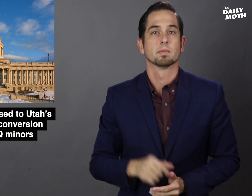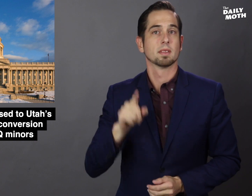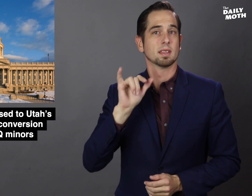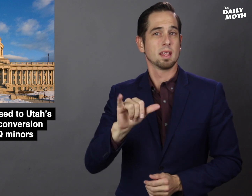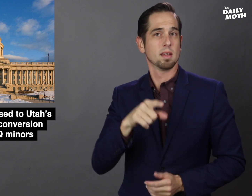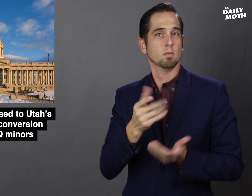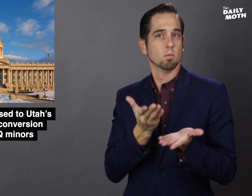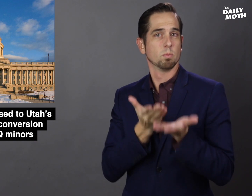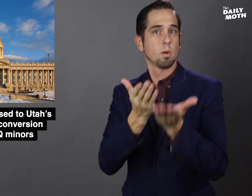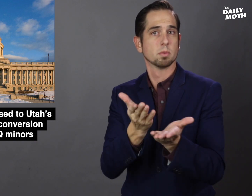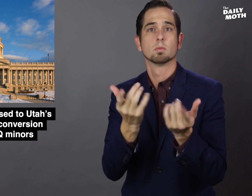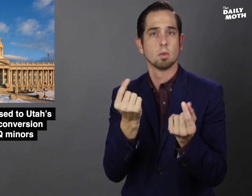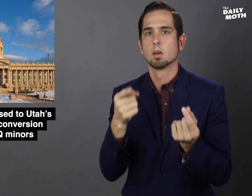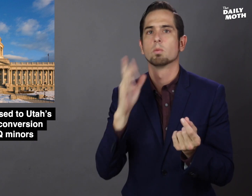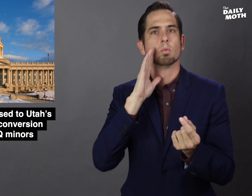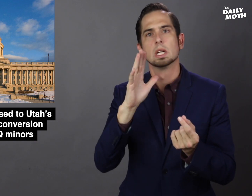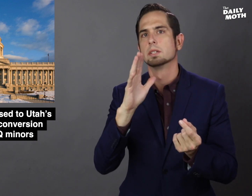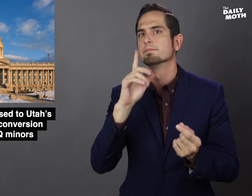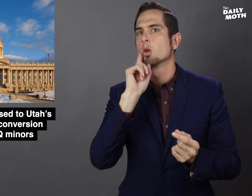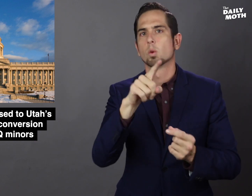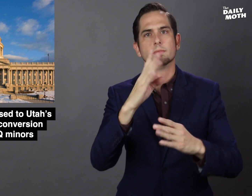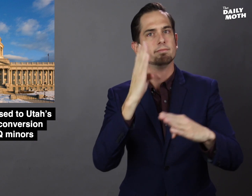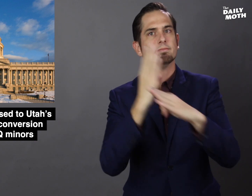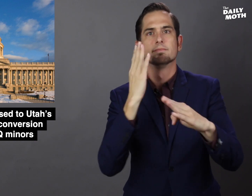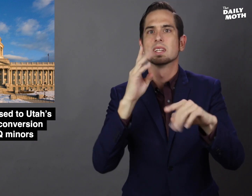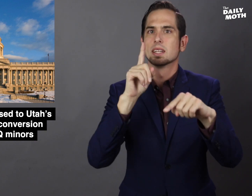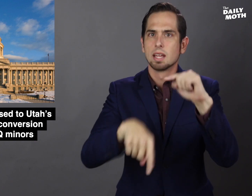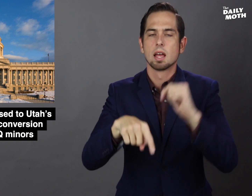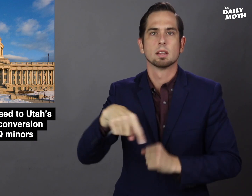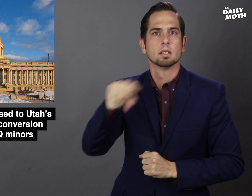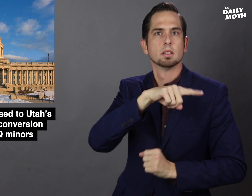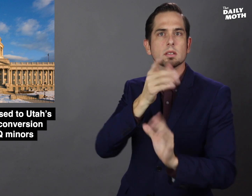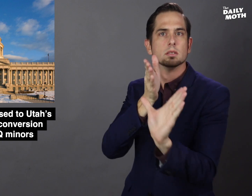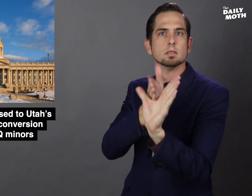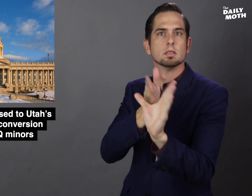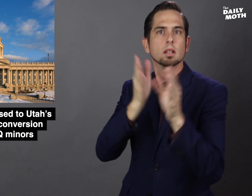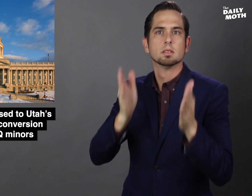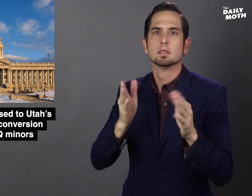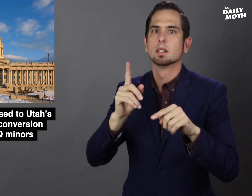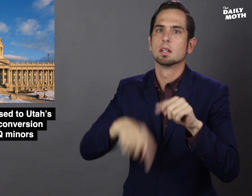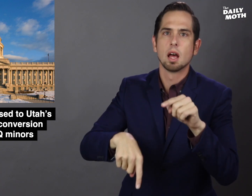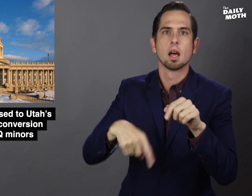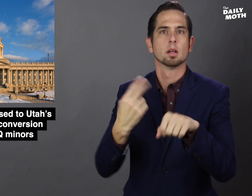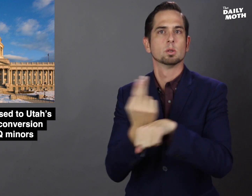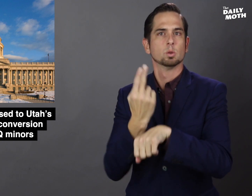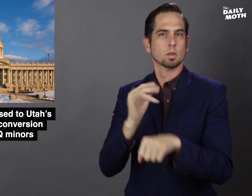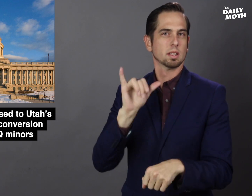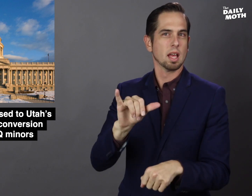The proposal would ban psychologists from trying to